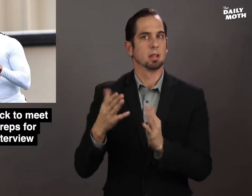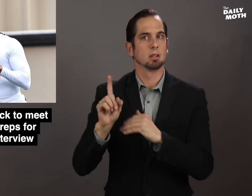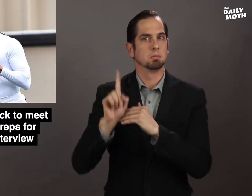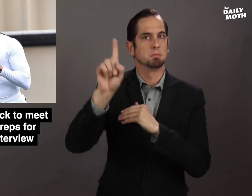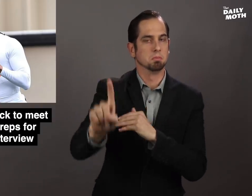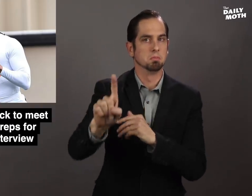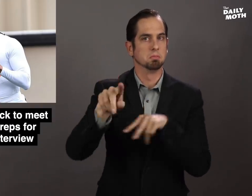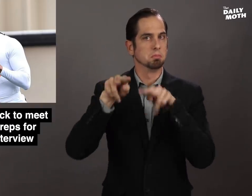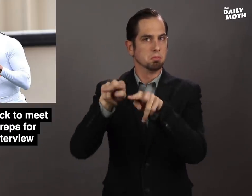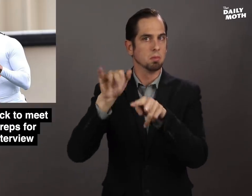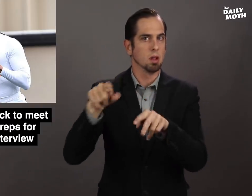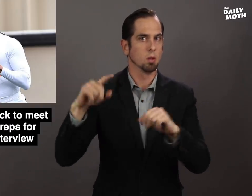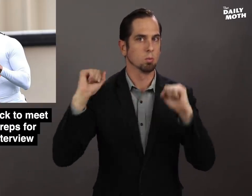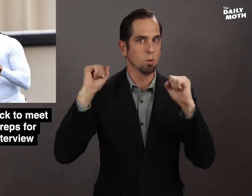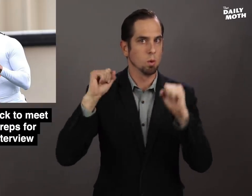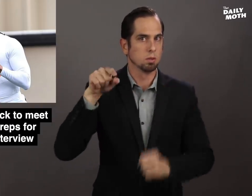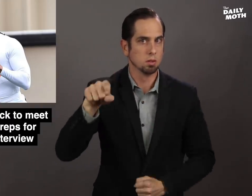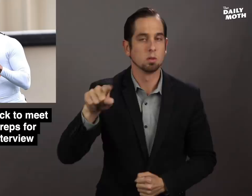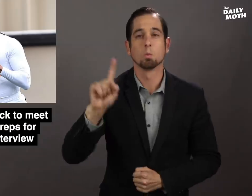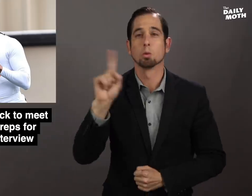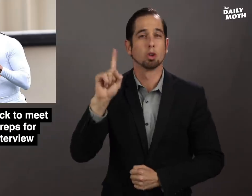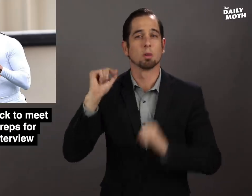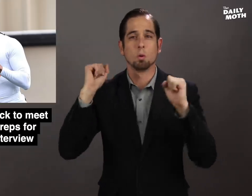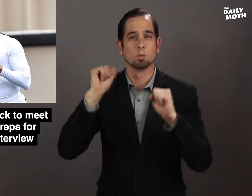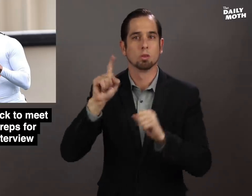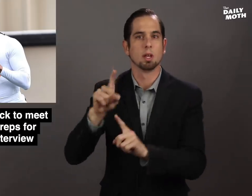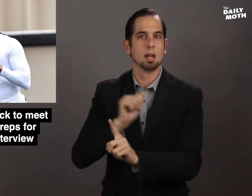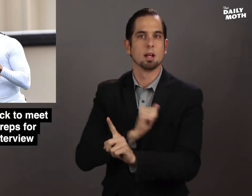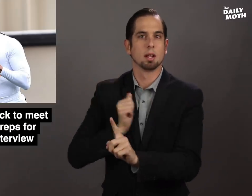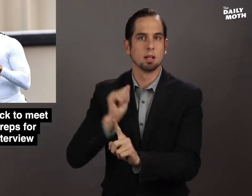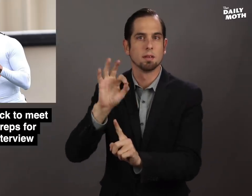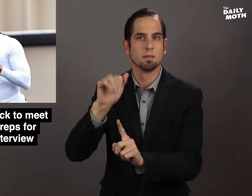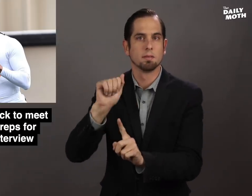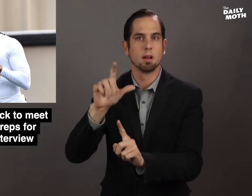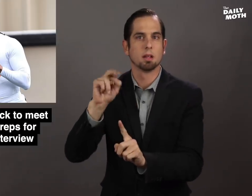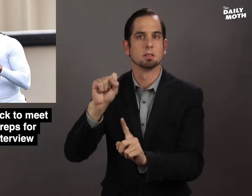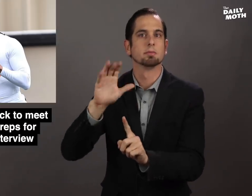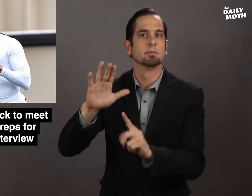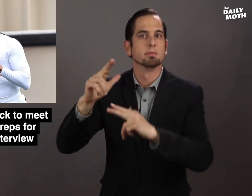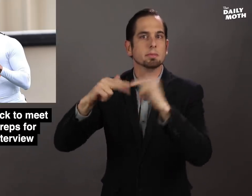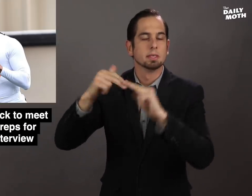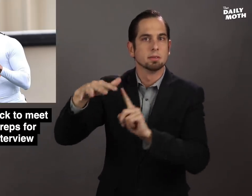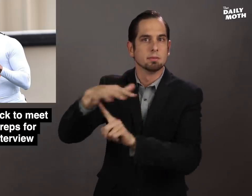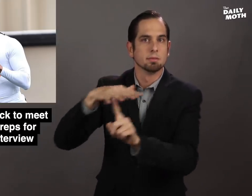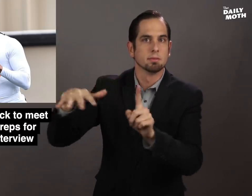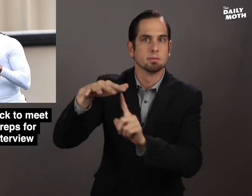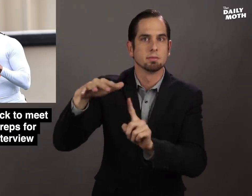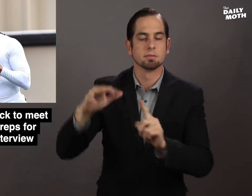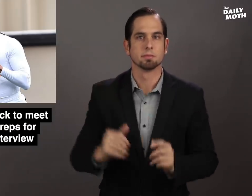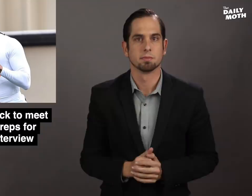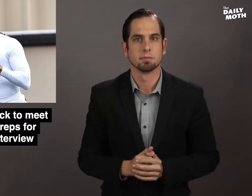the workout, which will be at the Atlanta Falcons' facility.